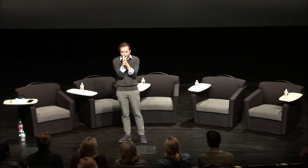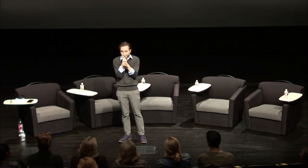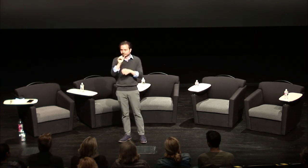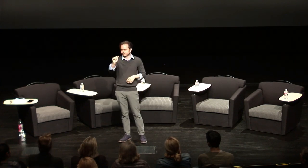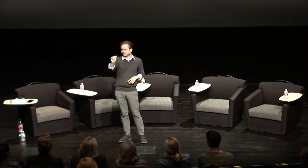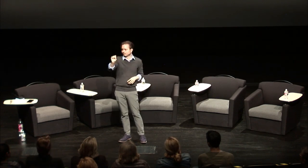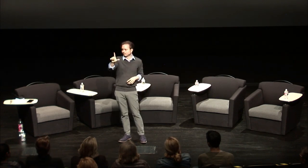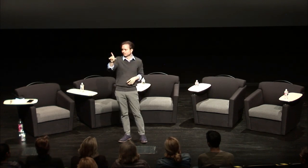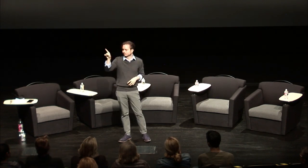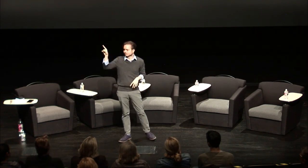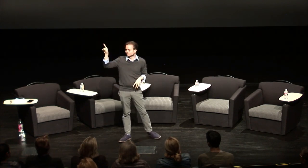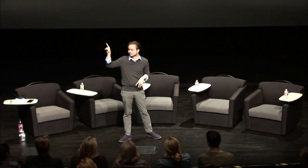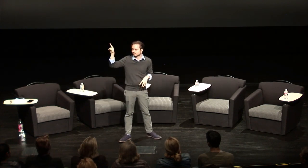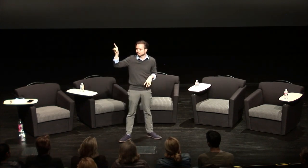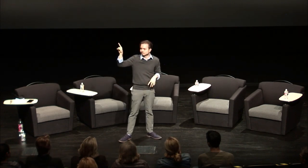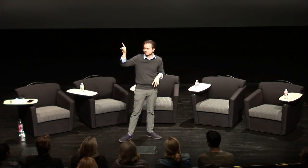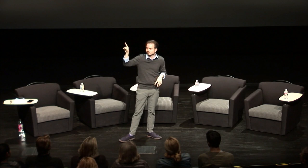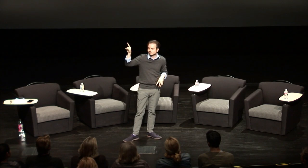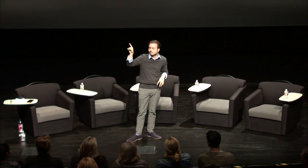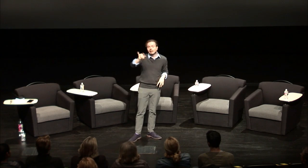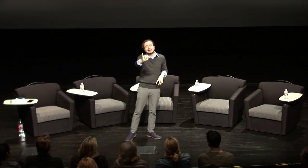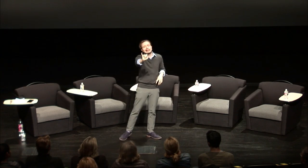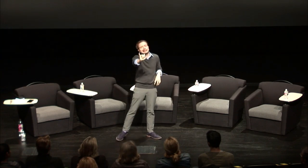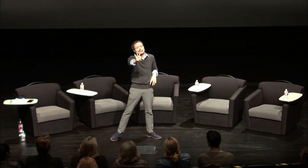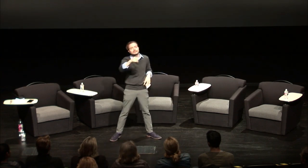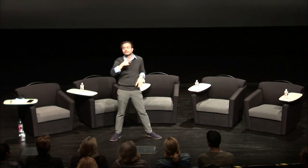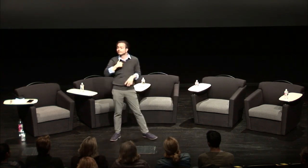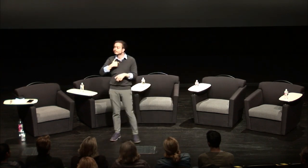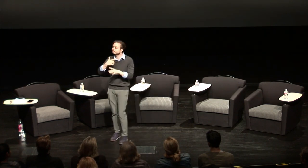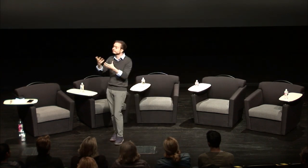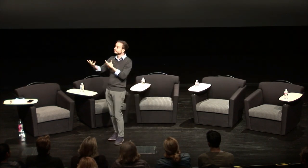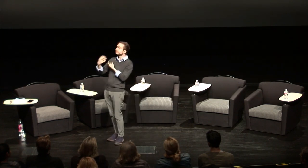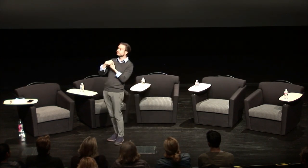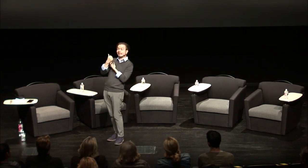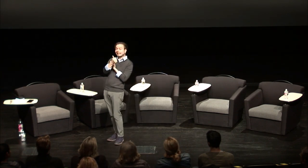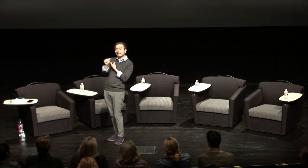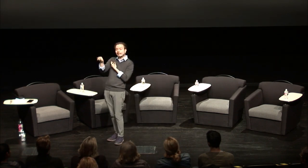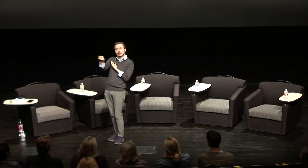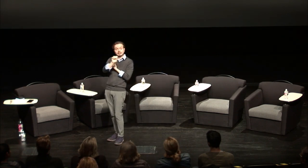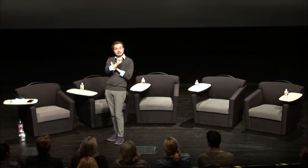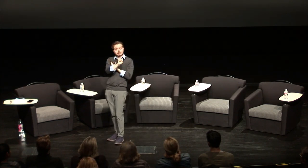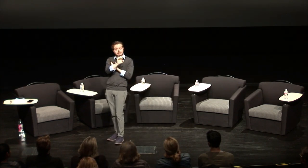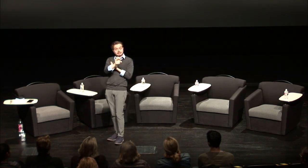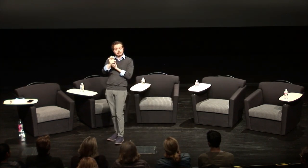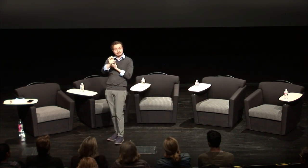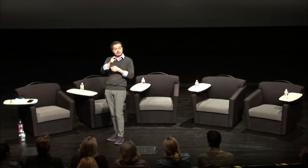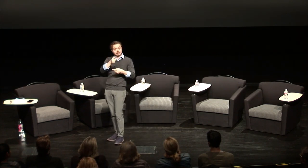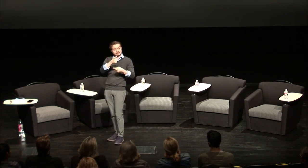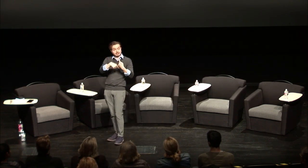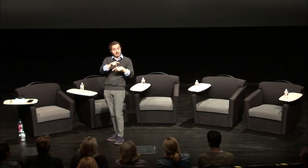an absolutely militant ASL teacher right so like if I did something from SEE if